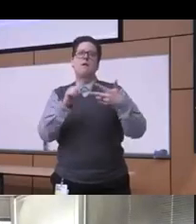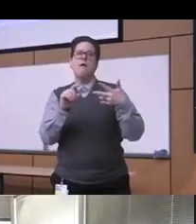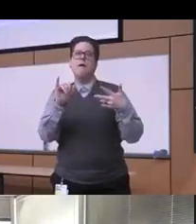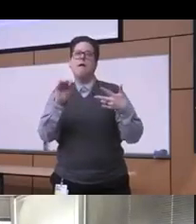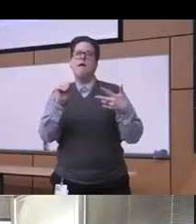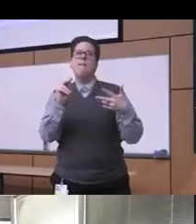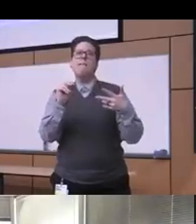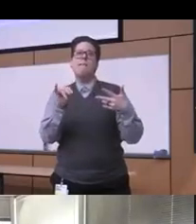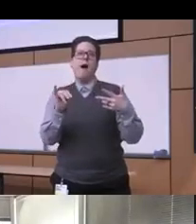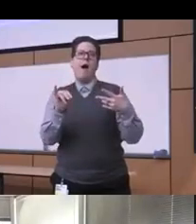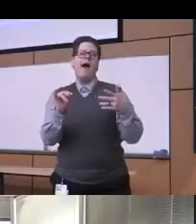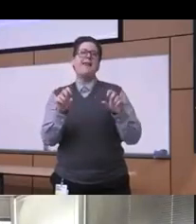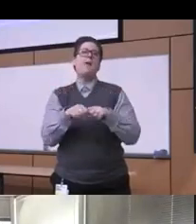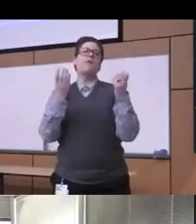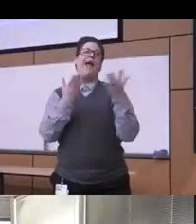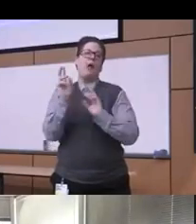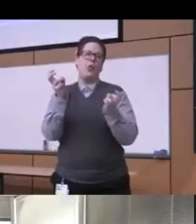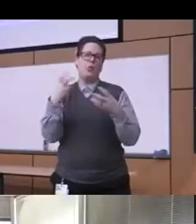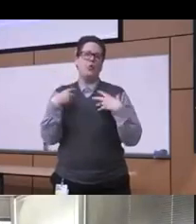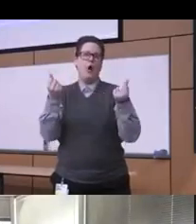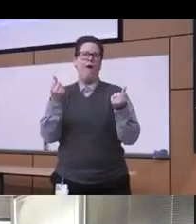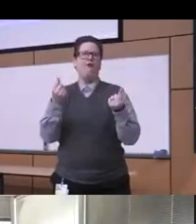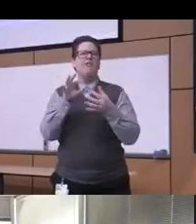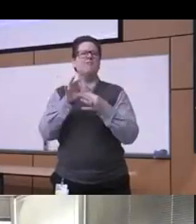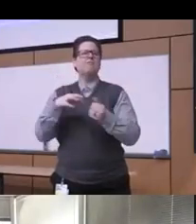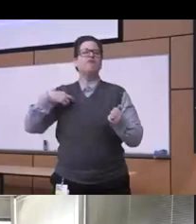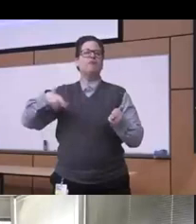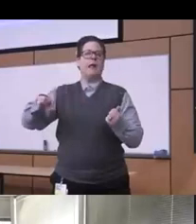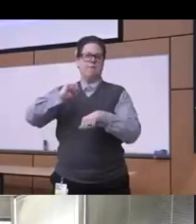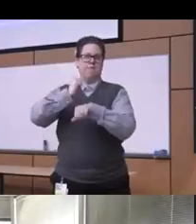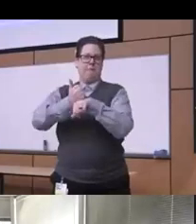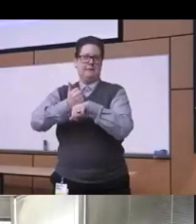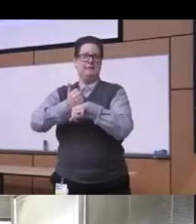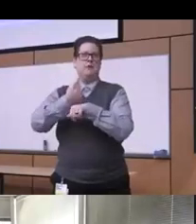based initiative designed to be very culturally responsive and trauma-informed you know while